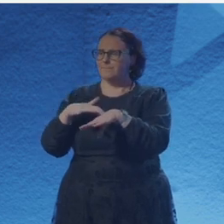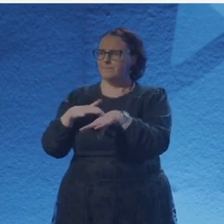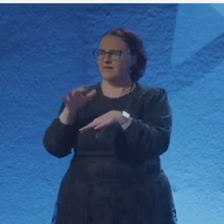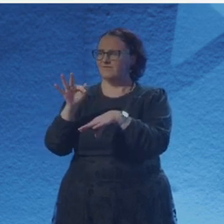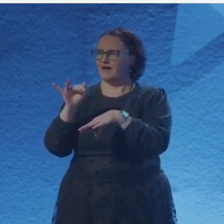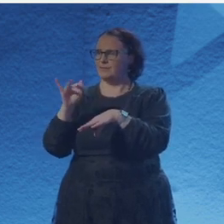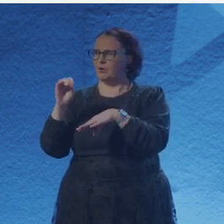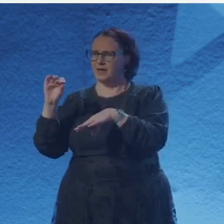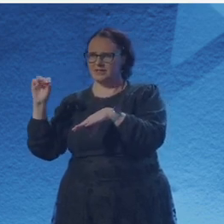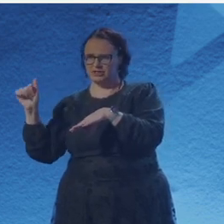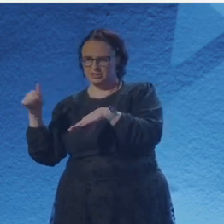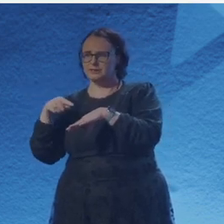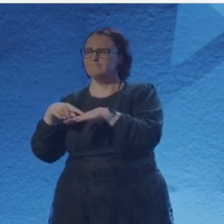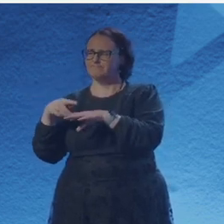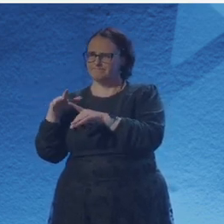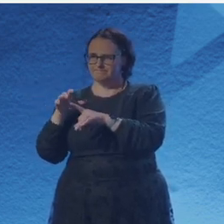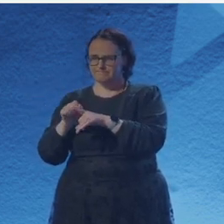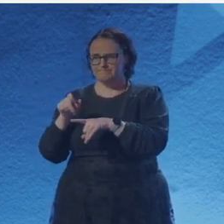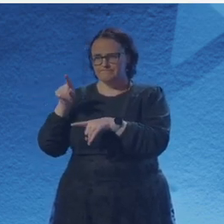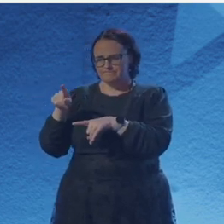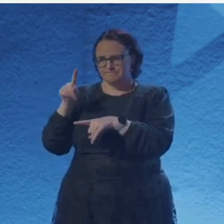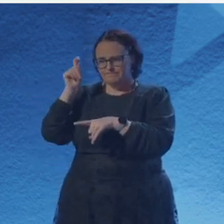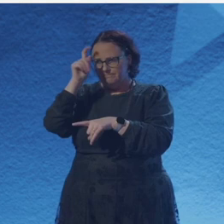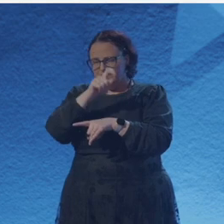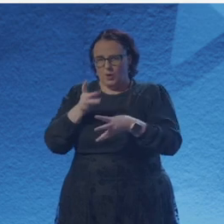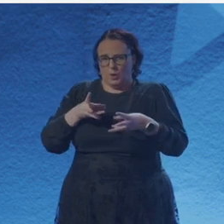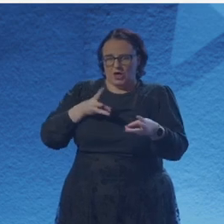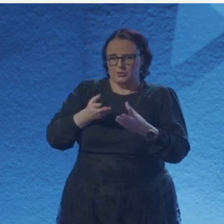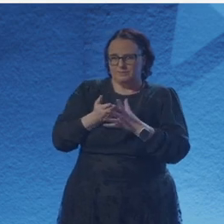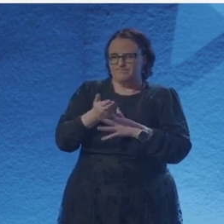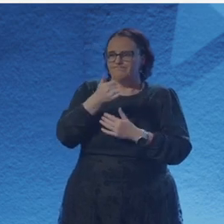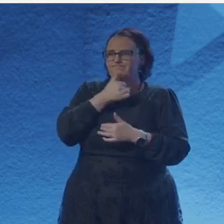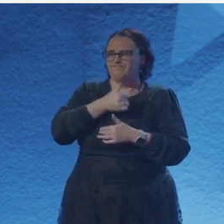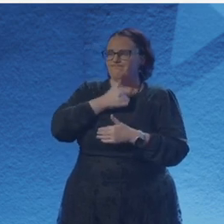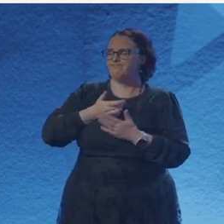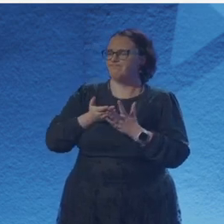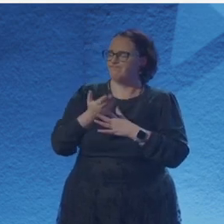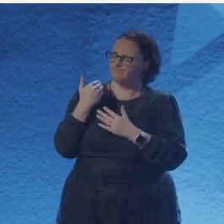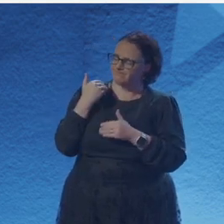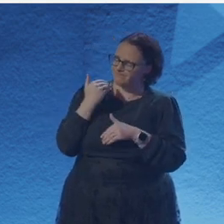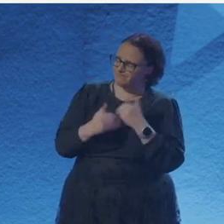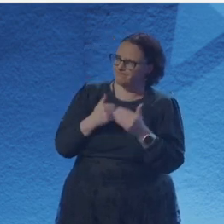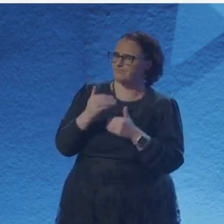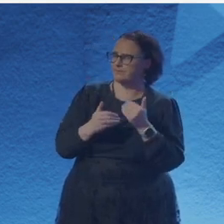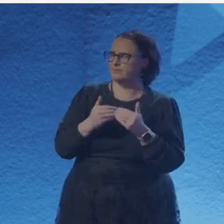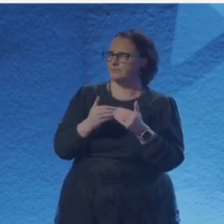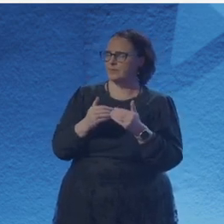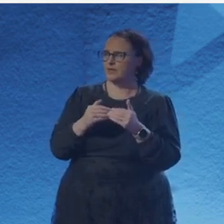So what she does is she sort of utilizes imaging techniques to examine responsive materials, particularly nanomaterials.